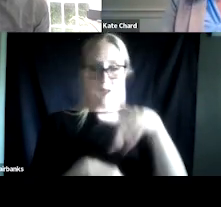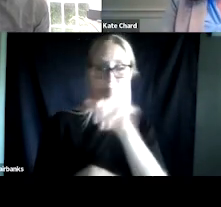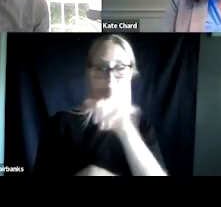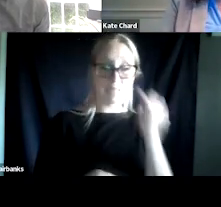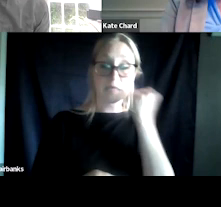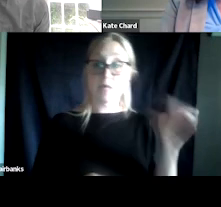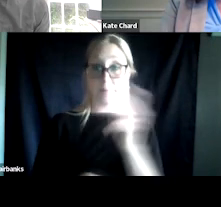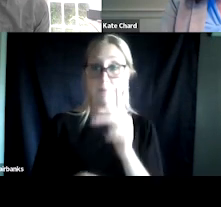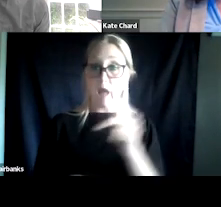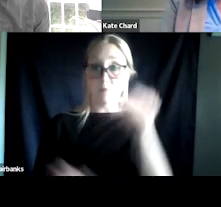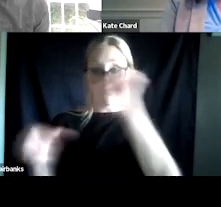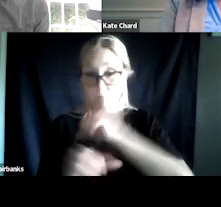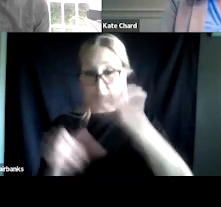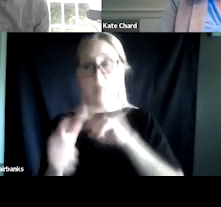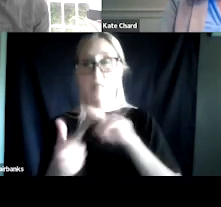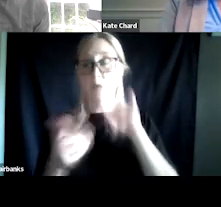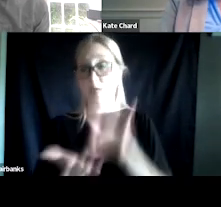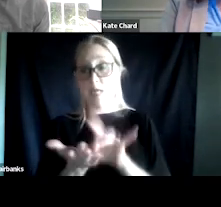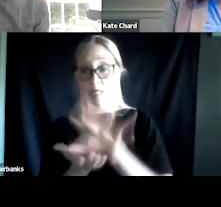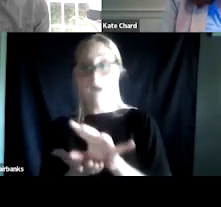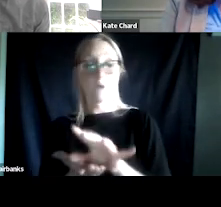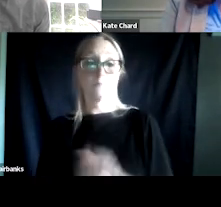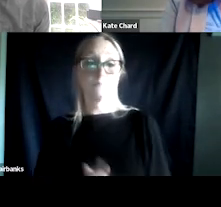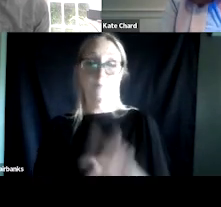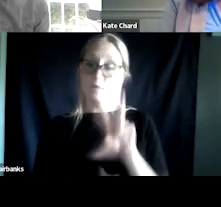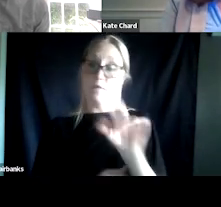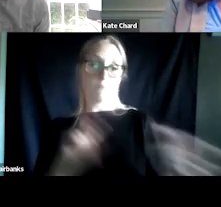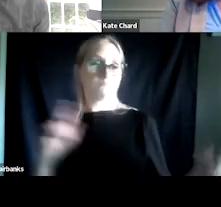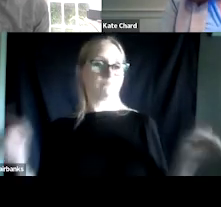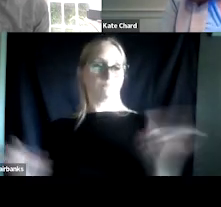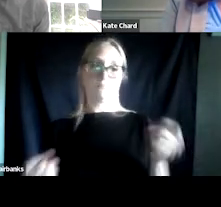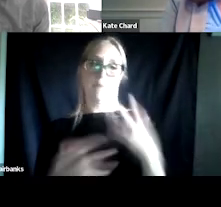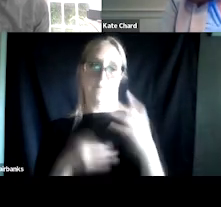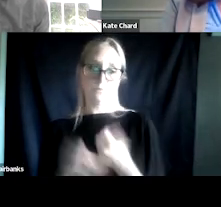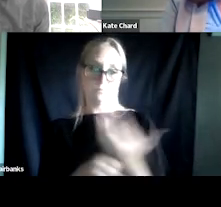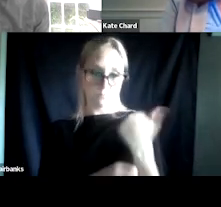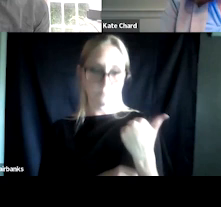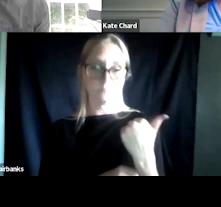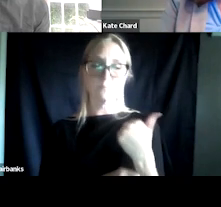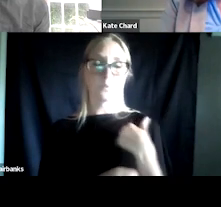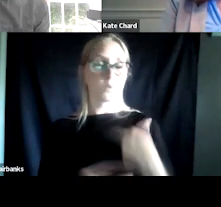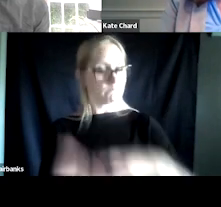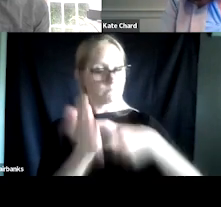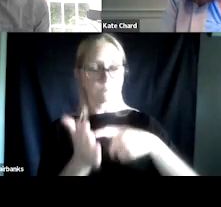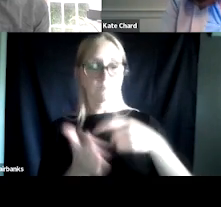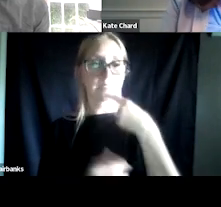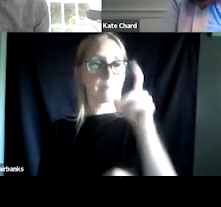they'd be kicked out of the program. The VA made a substantial change a number of years ago where we mandated that there had to be a significant reason